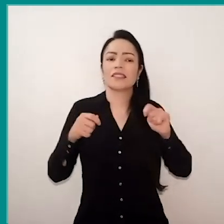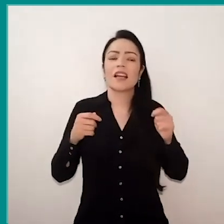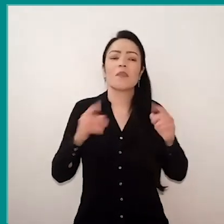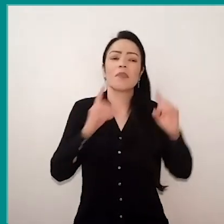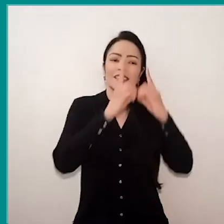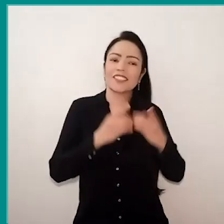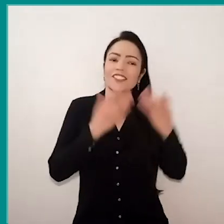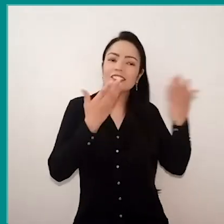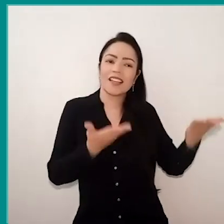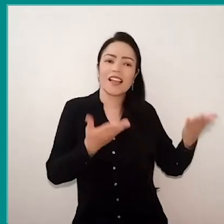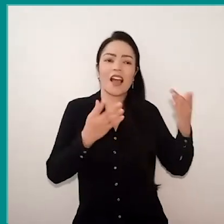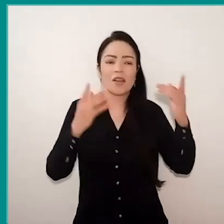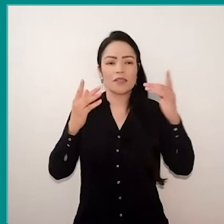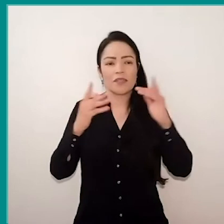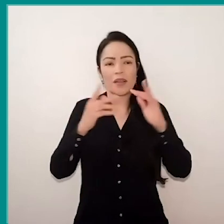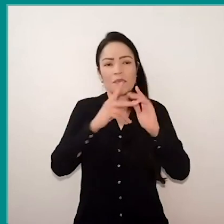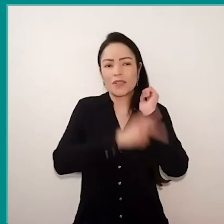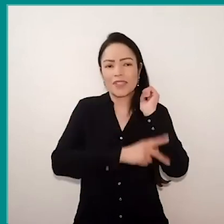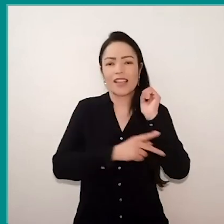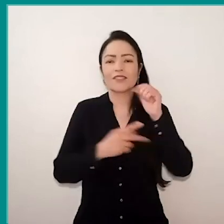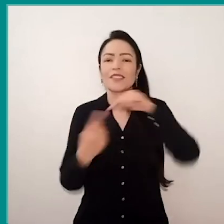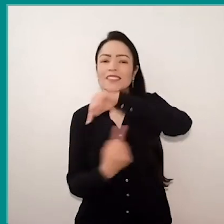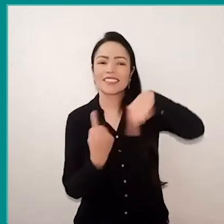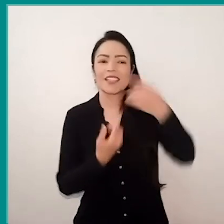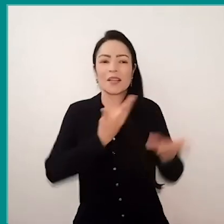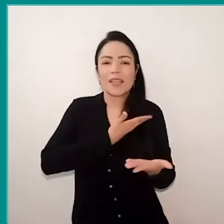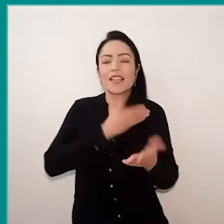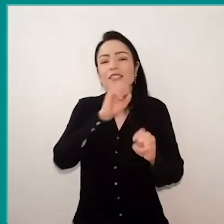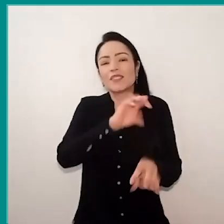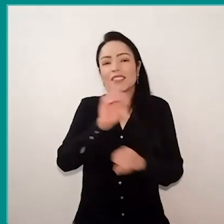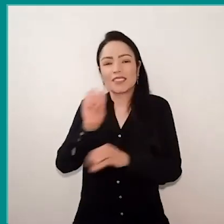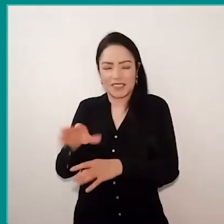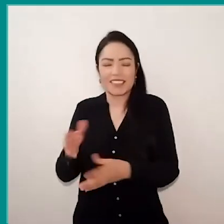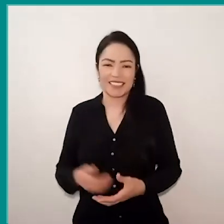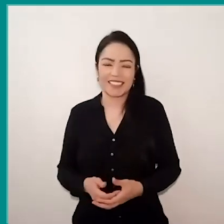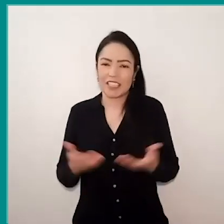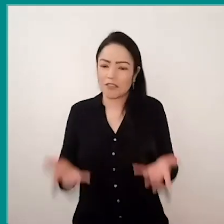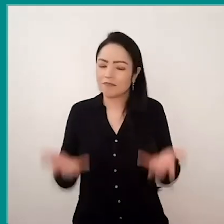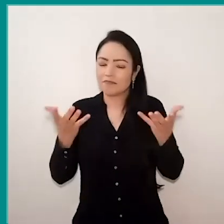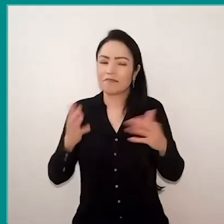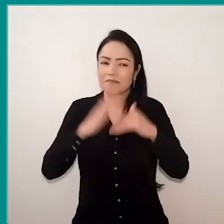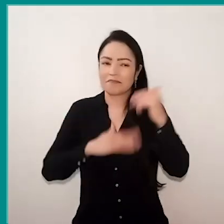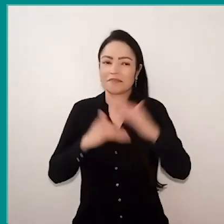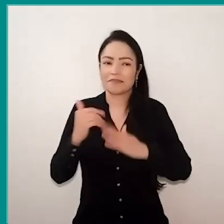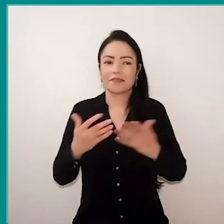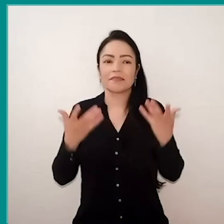interact with your colleagues, with the educators, so, we promote actions that the program proposes.